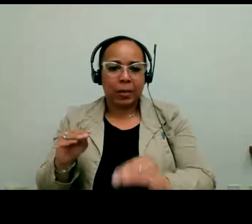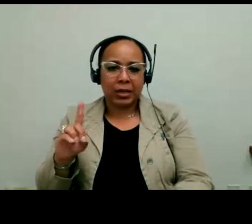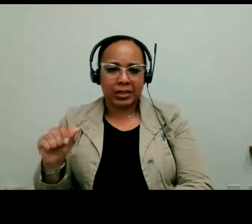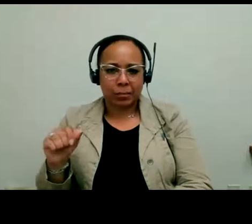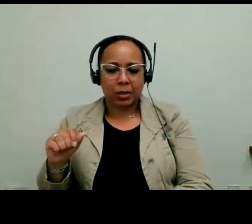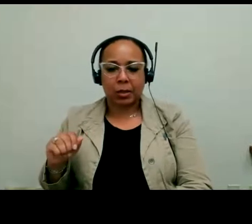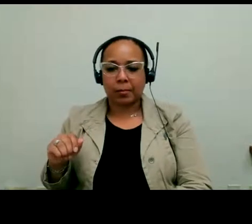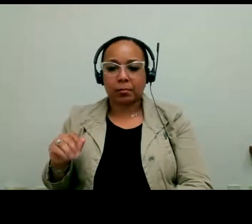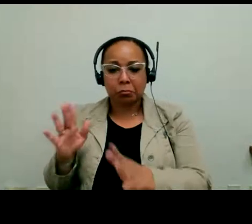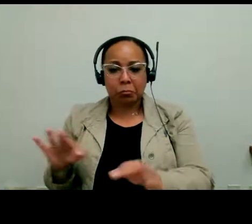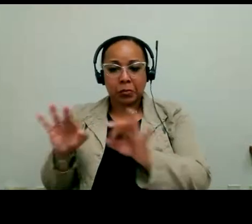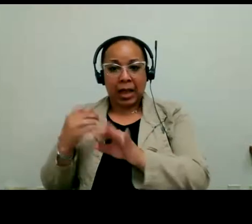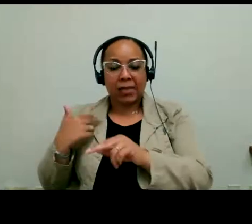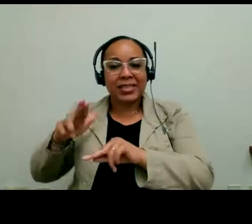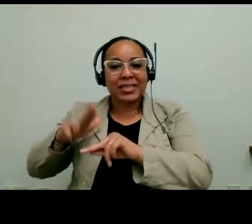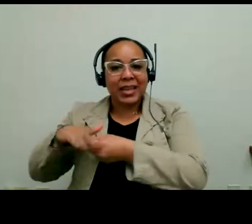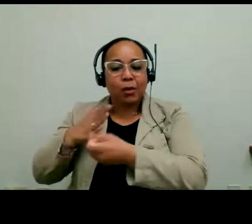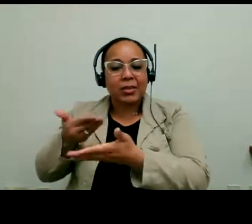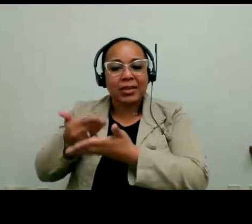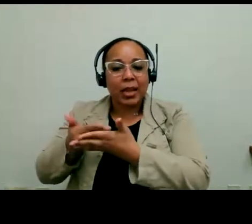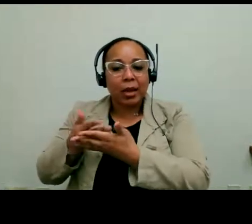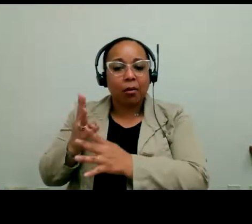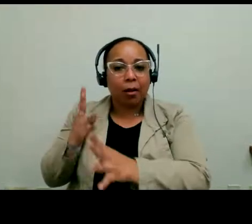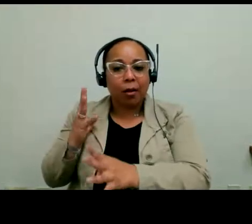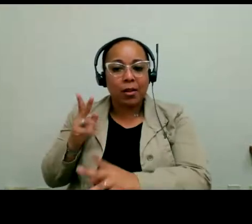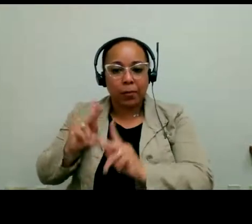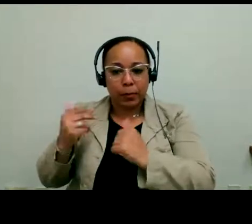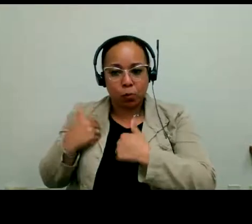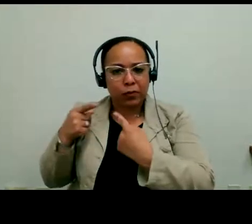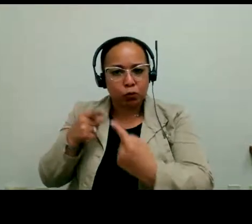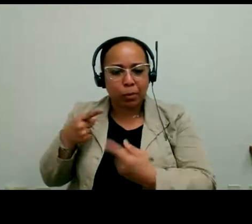sitting areas near lines where people have trouble standing. Making sure